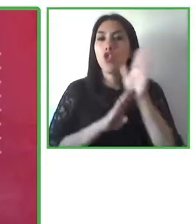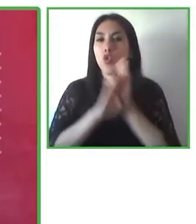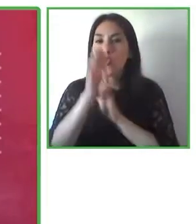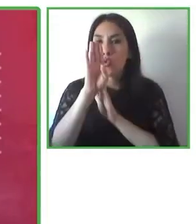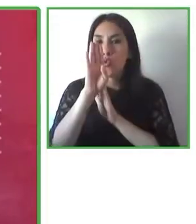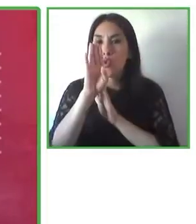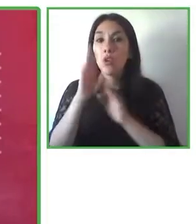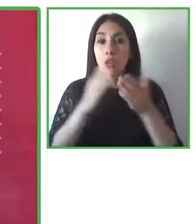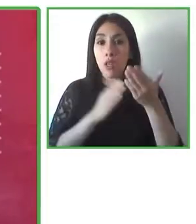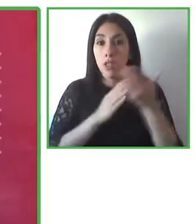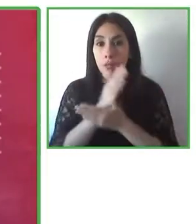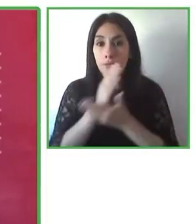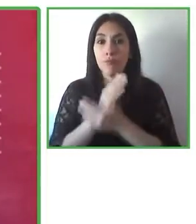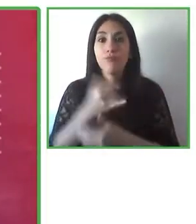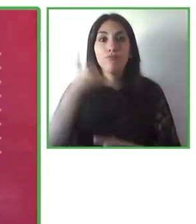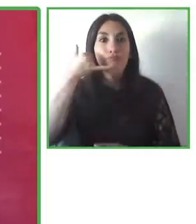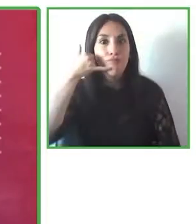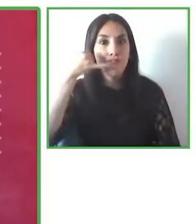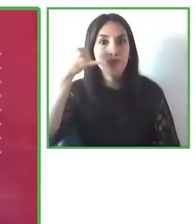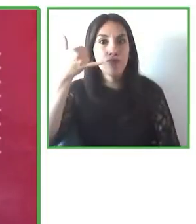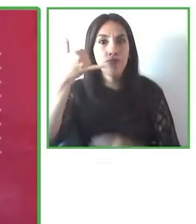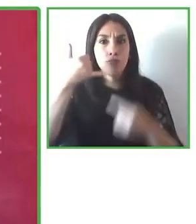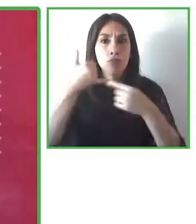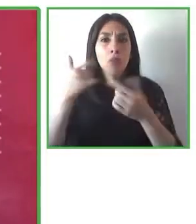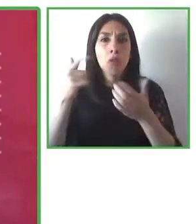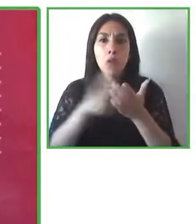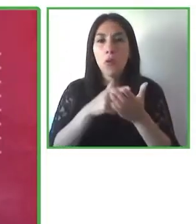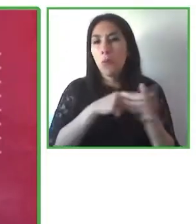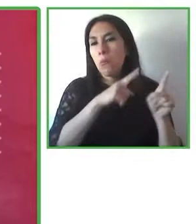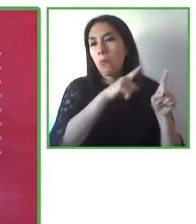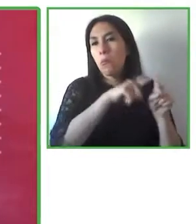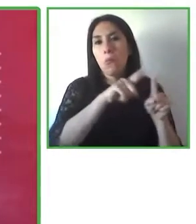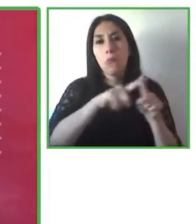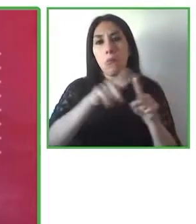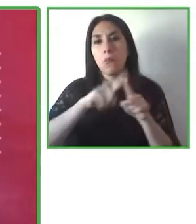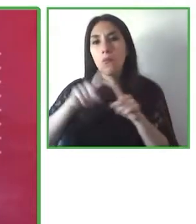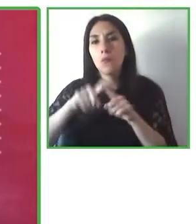accessibility features of different mobile devices please go-ahead Michael.